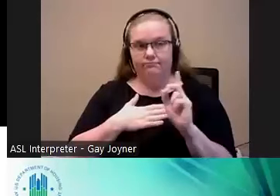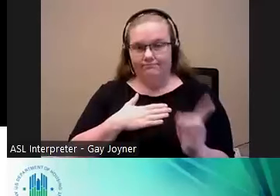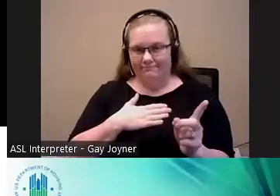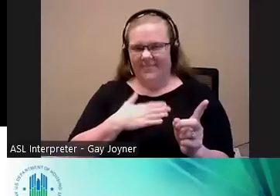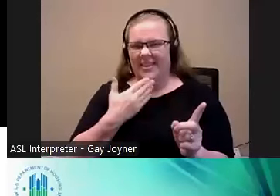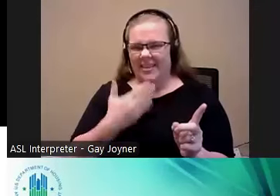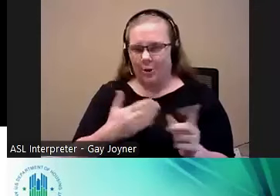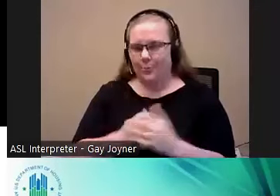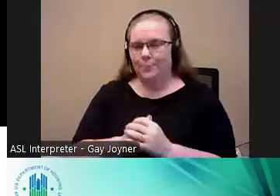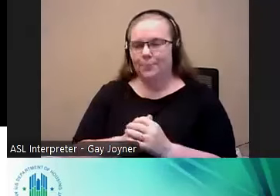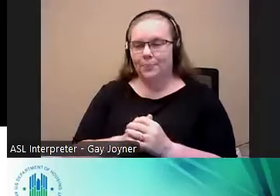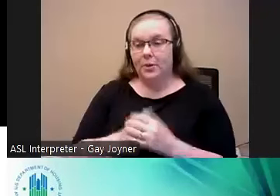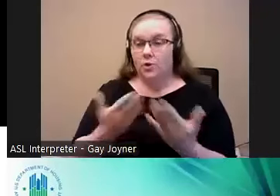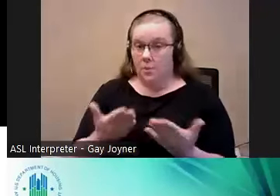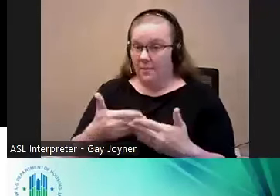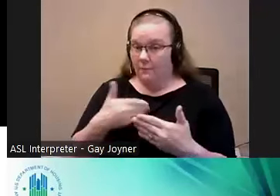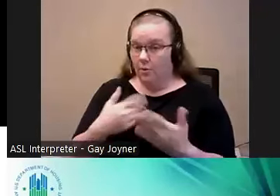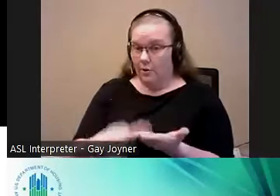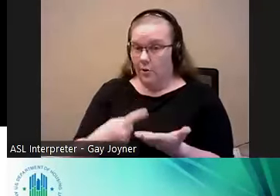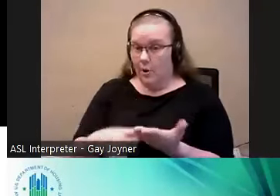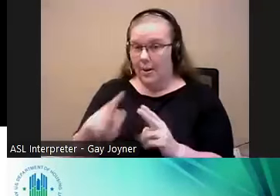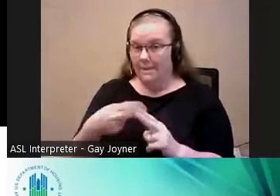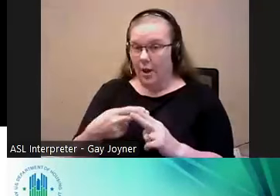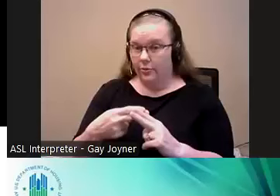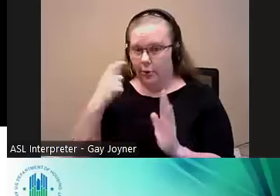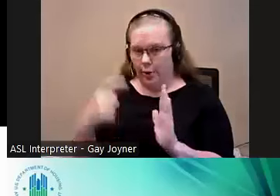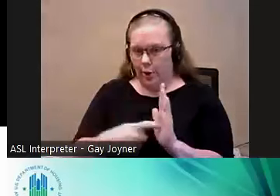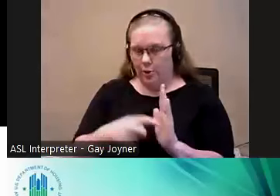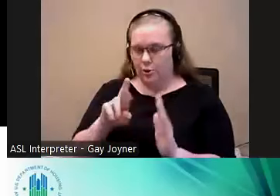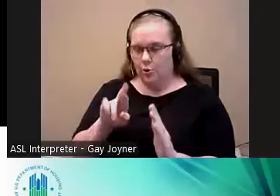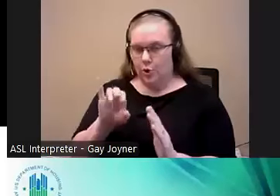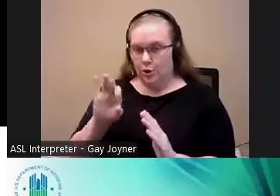So, before I talk about the notice that Richard mentioned, at first just want